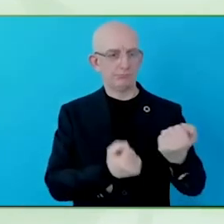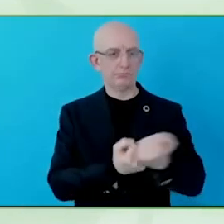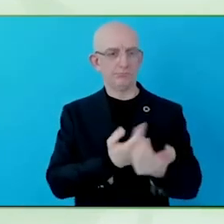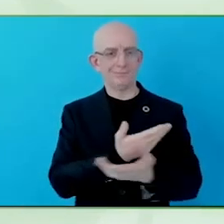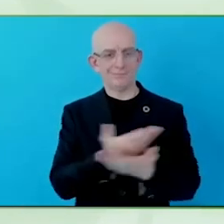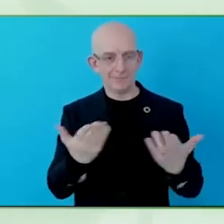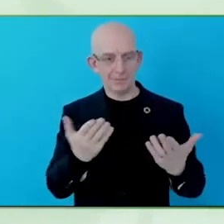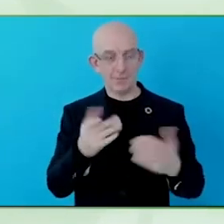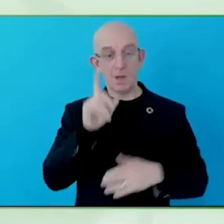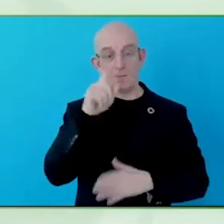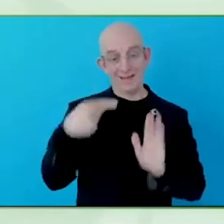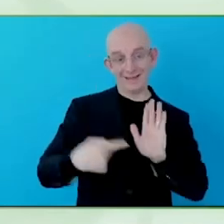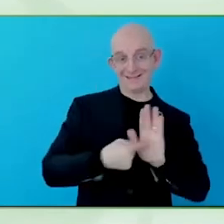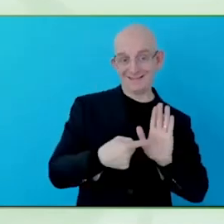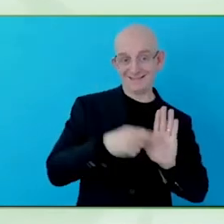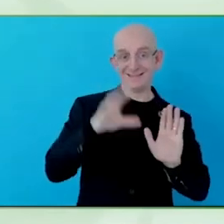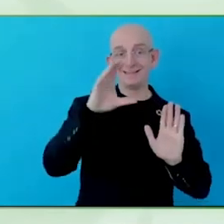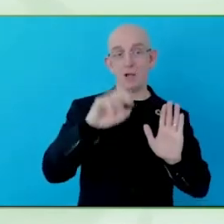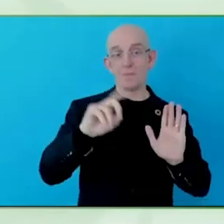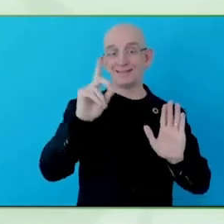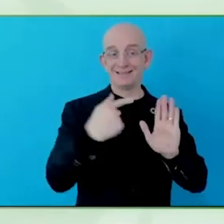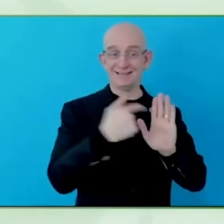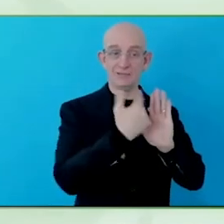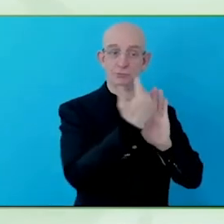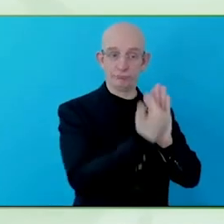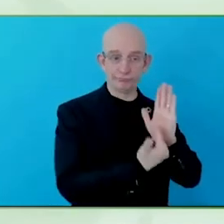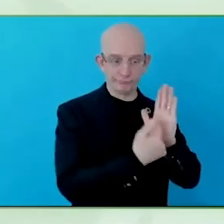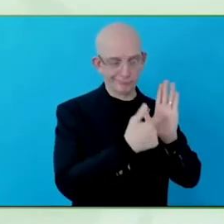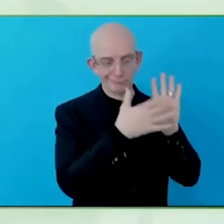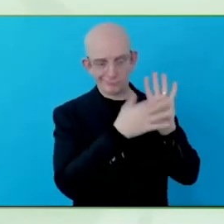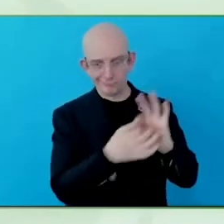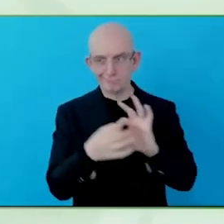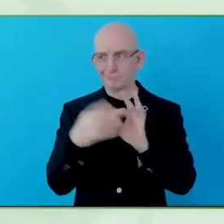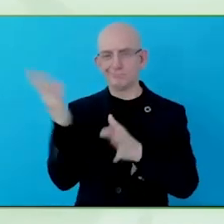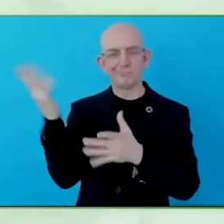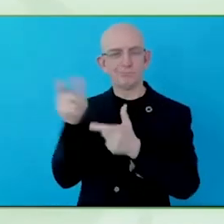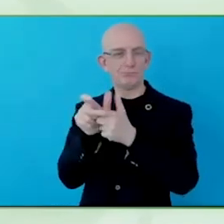like, in the journey that the ILO global business disability network